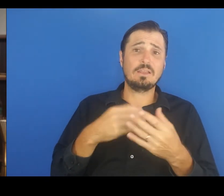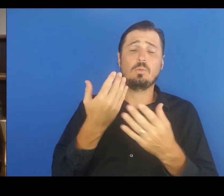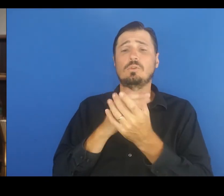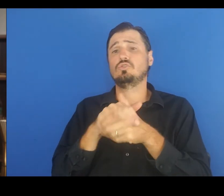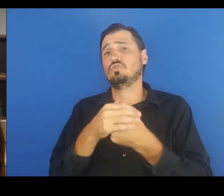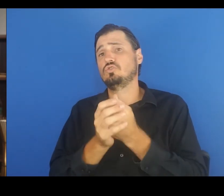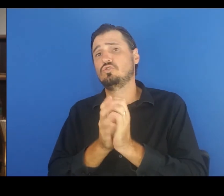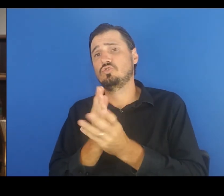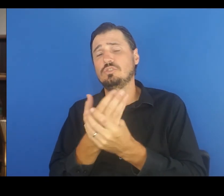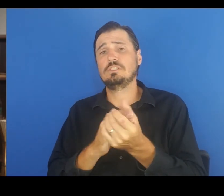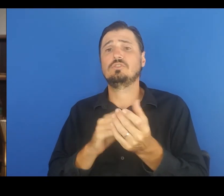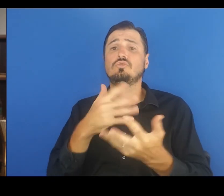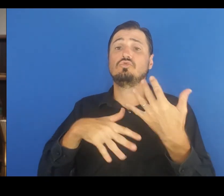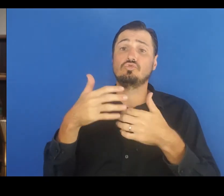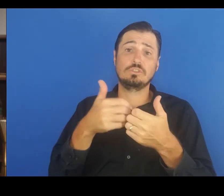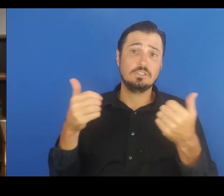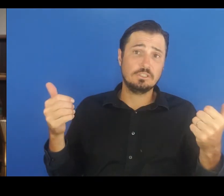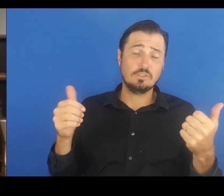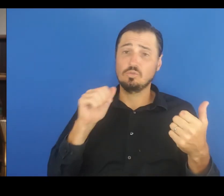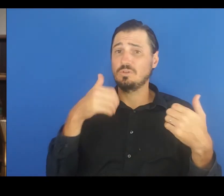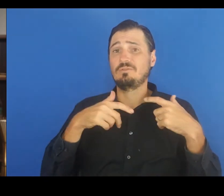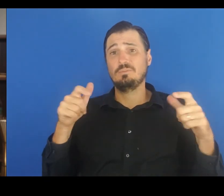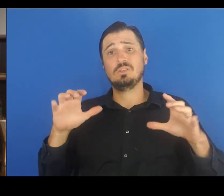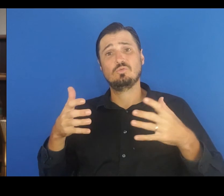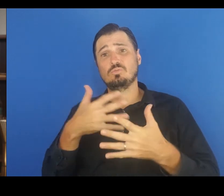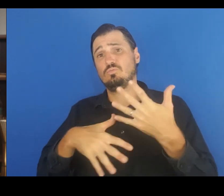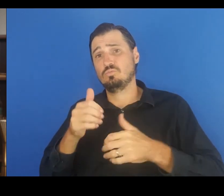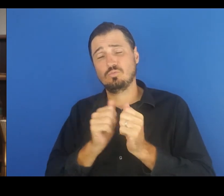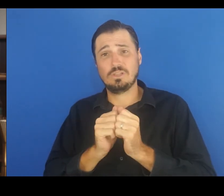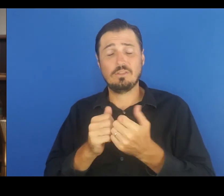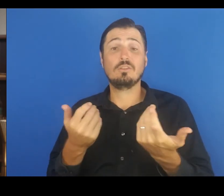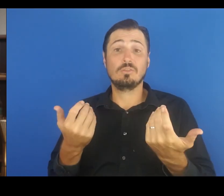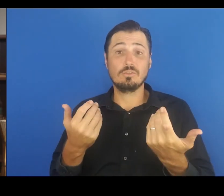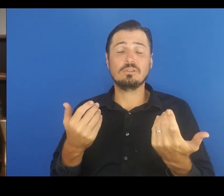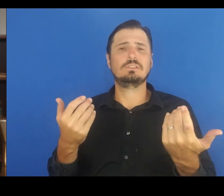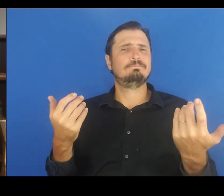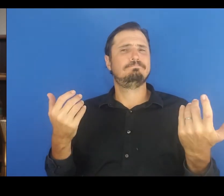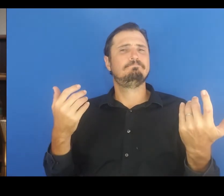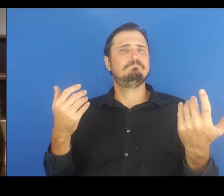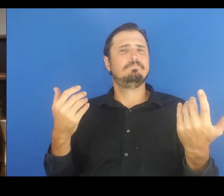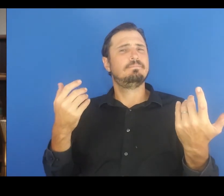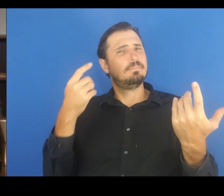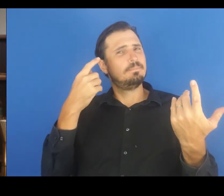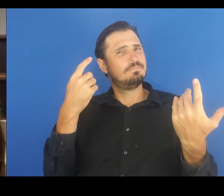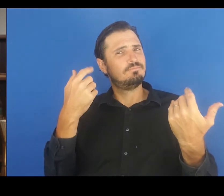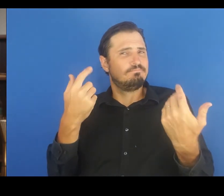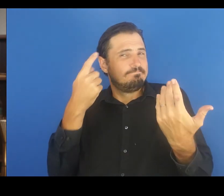Wash your hands, keep your distance, avoid large gatherings and of course, consider getting a vaccine.